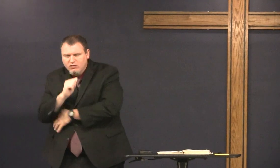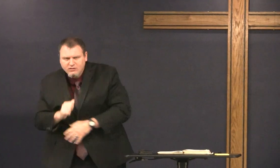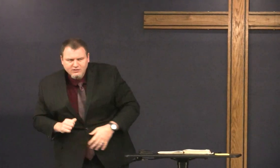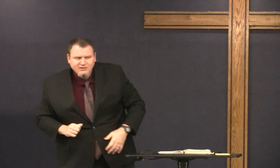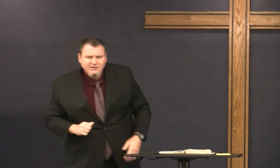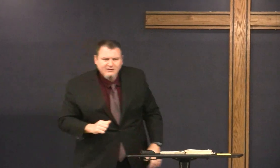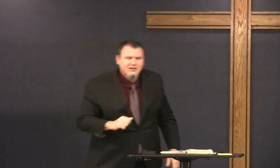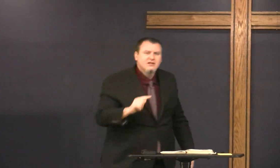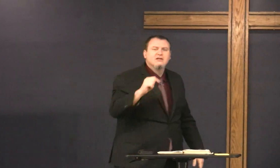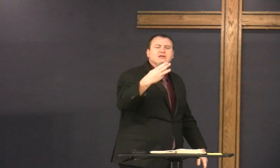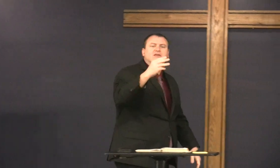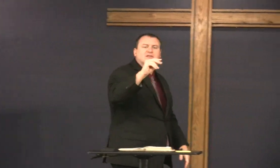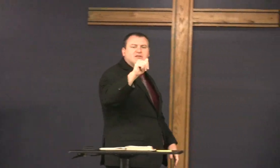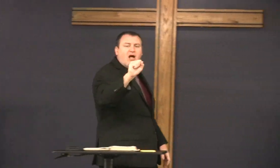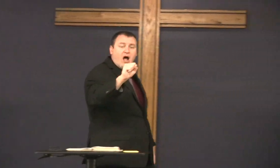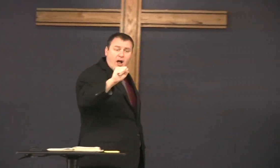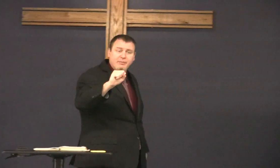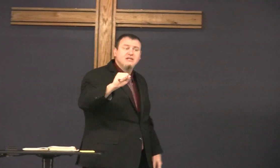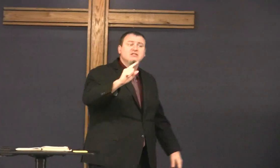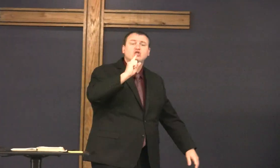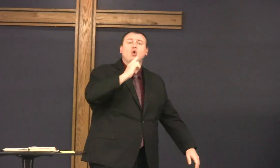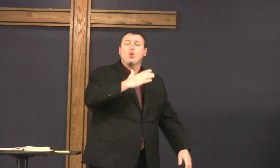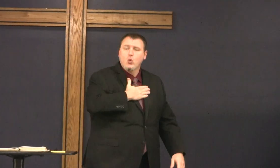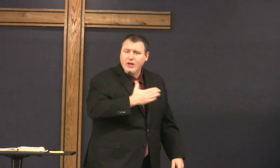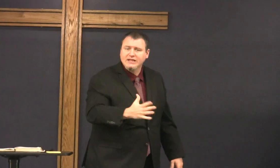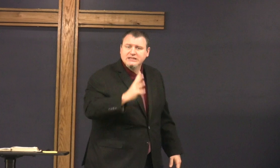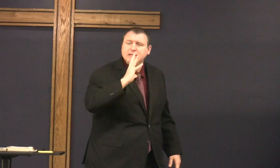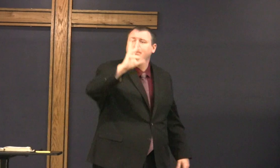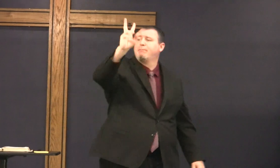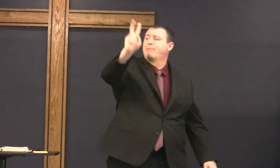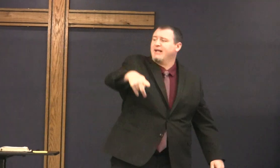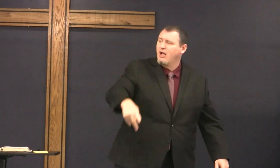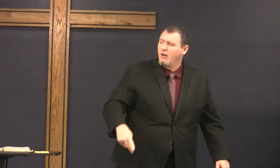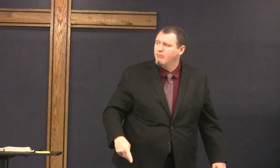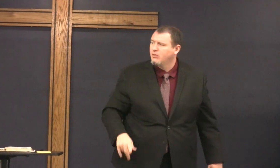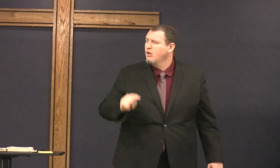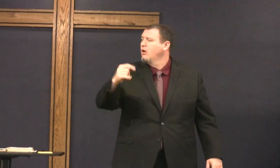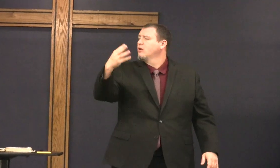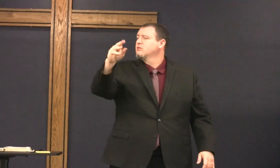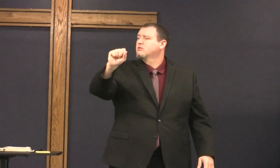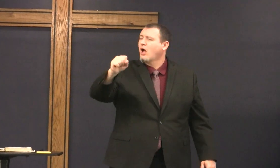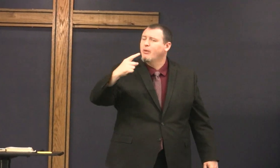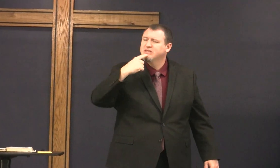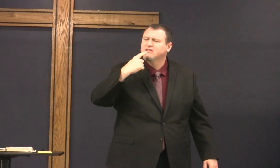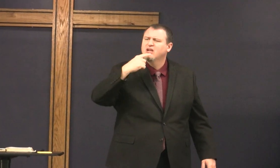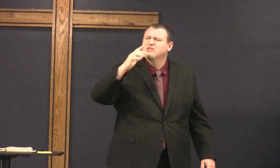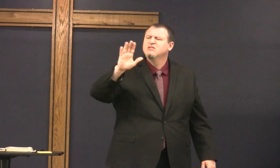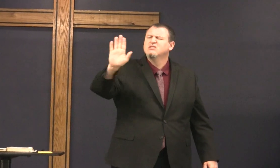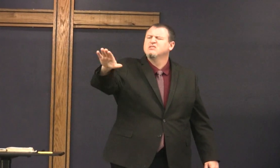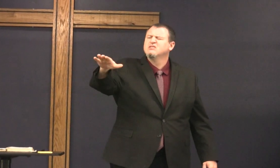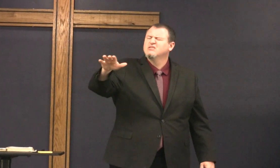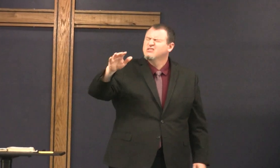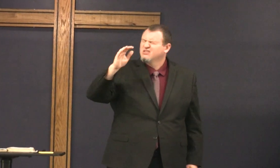sitting over here sulking and Thomas is willing to speak up and Thomas says